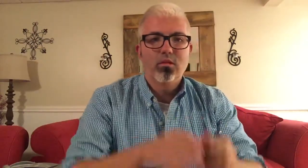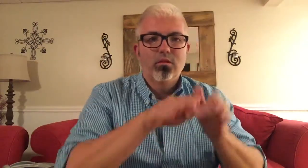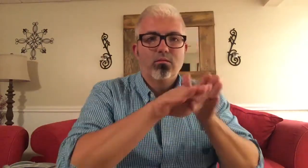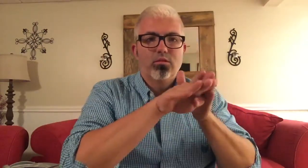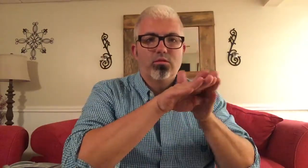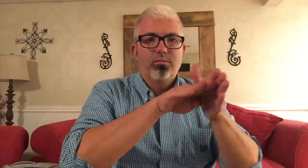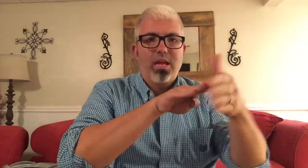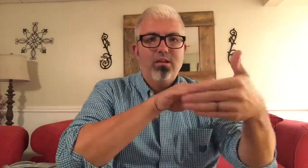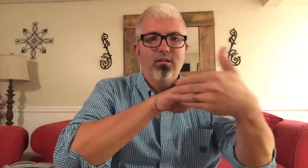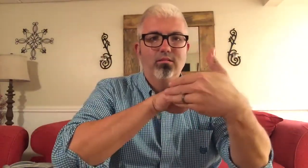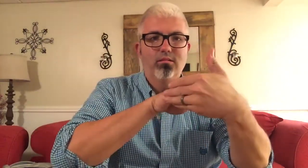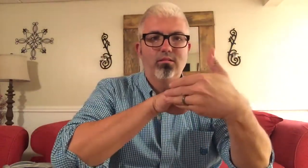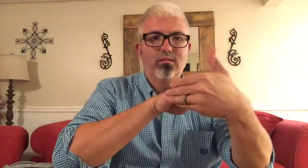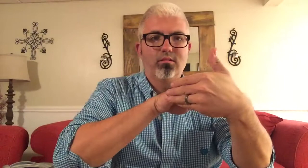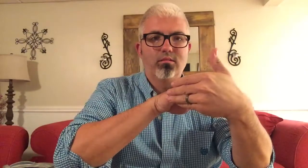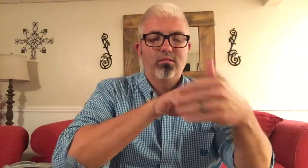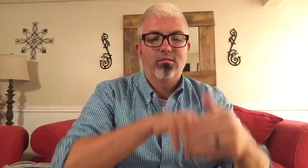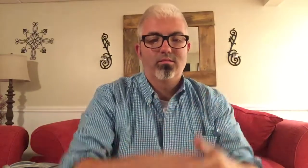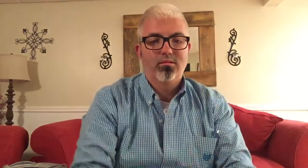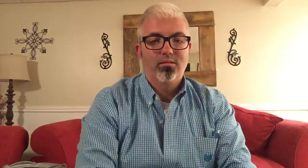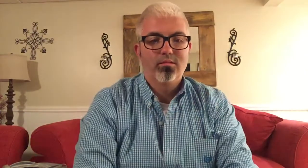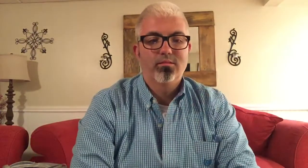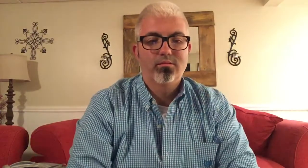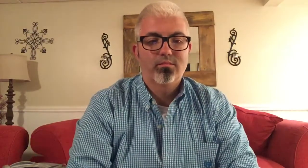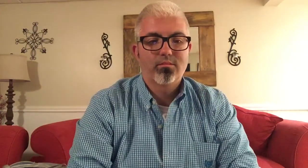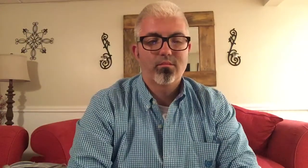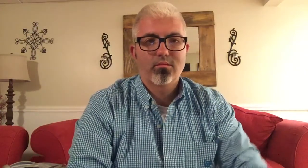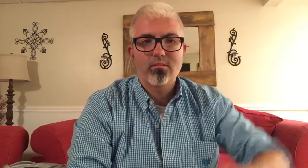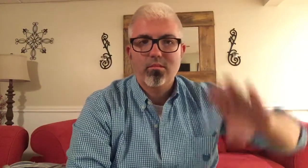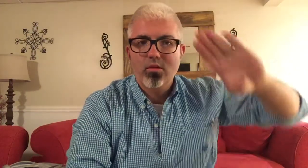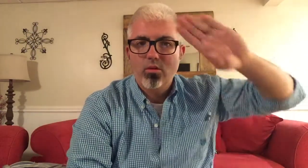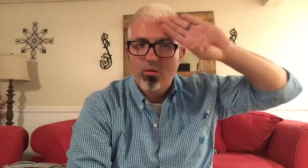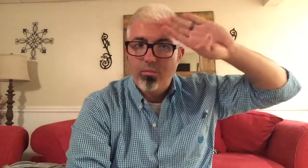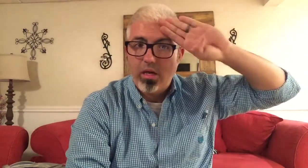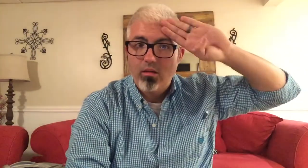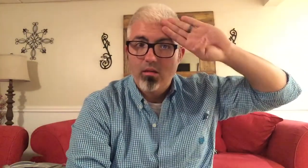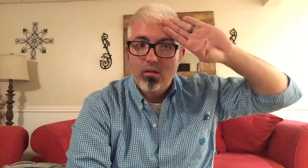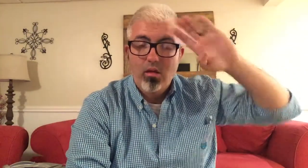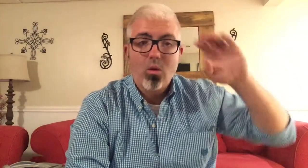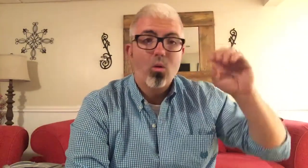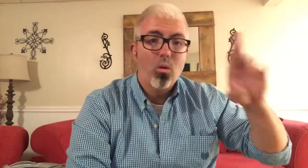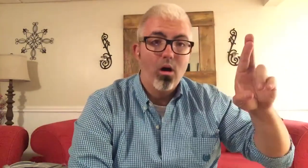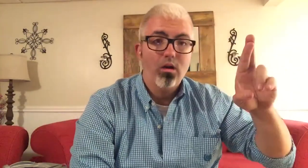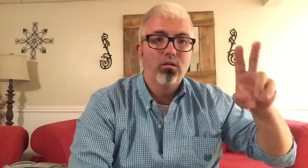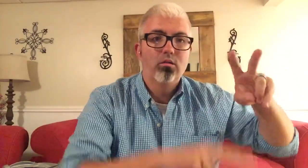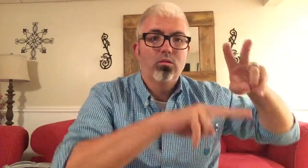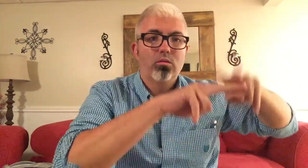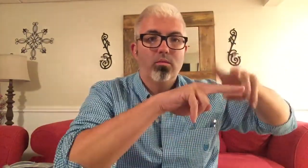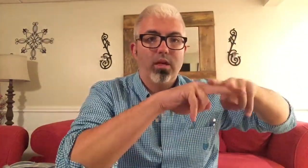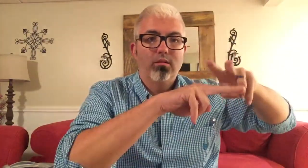JAMAICA CUBA or CUBA